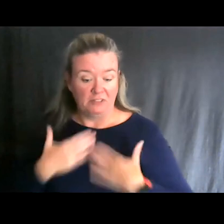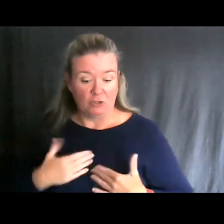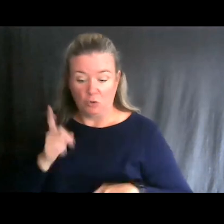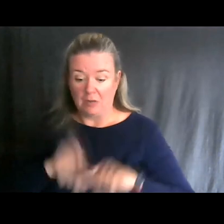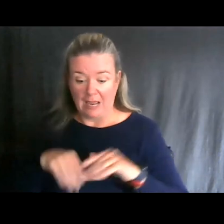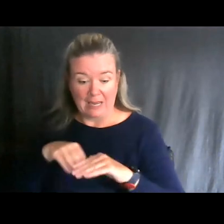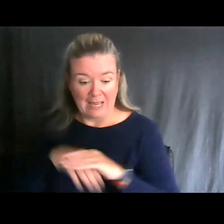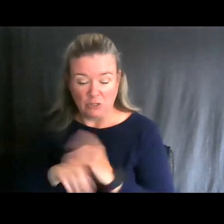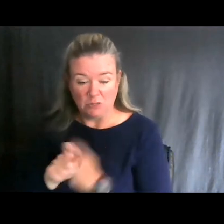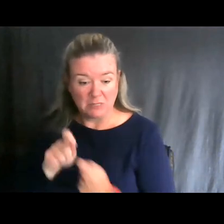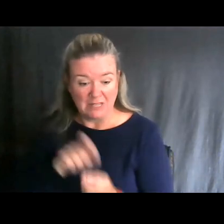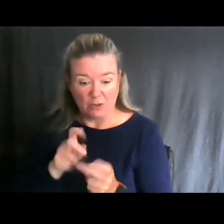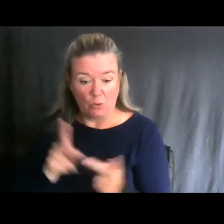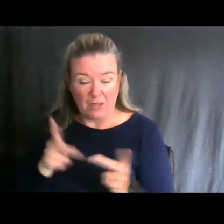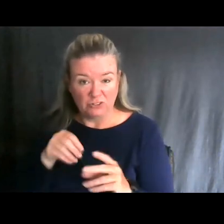certain locations in the water.